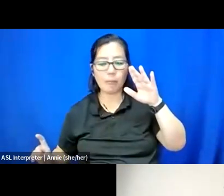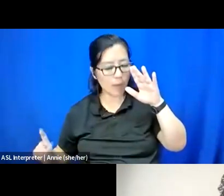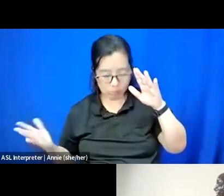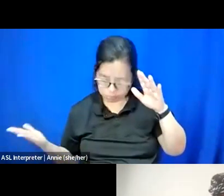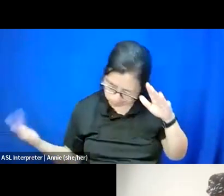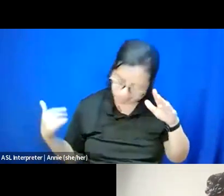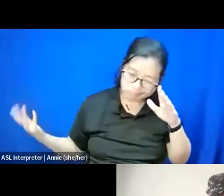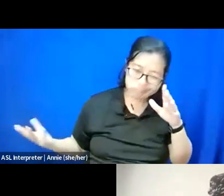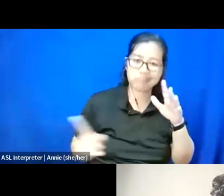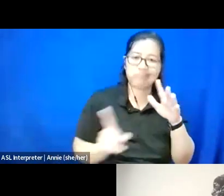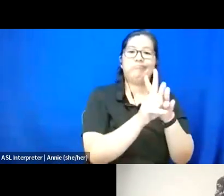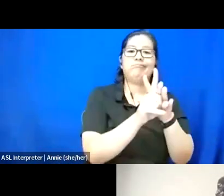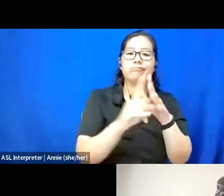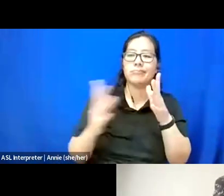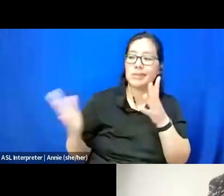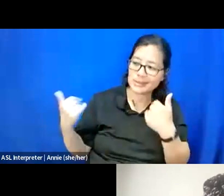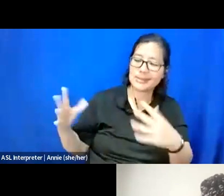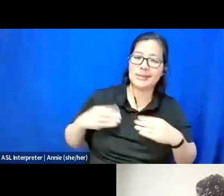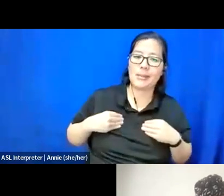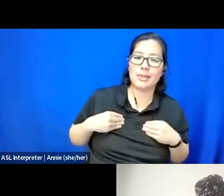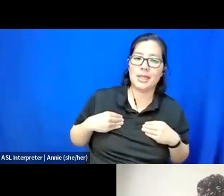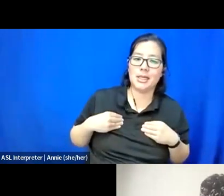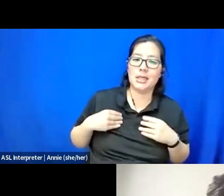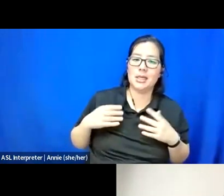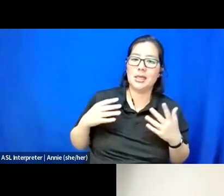accepting that pattern, right, or that cycle.